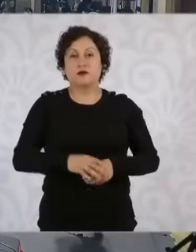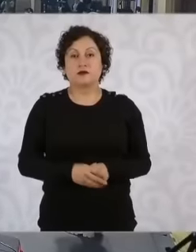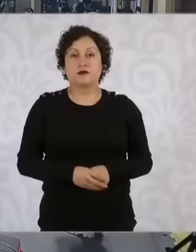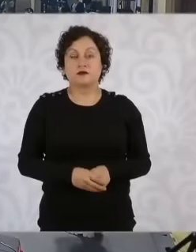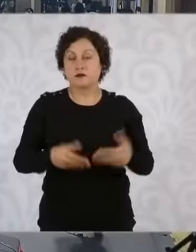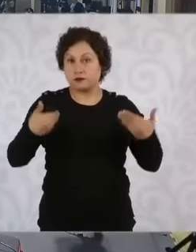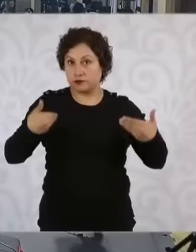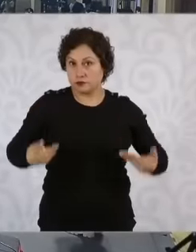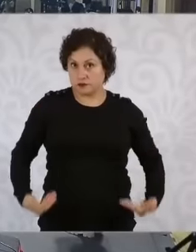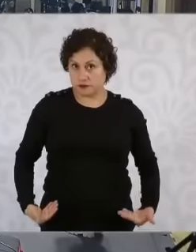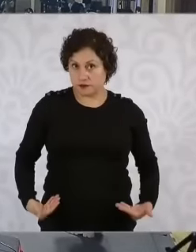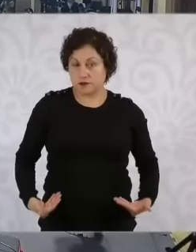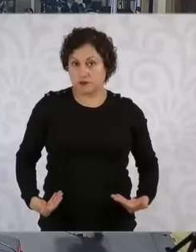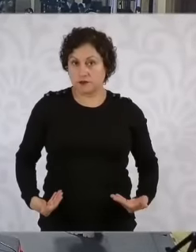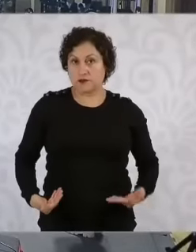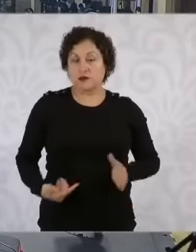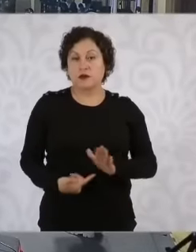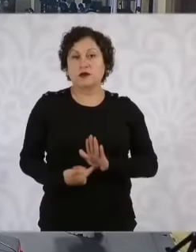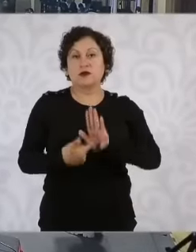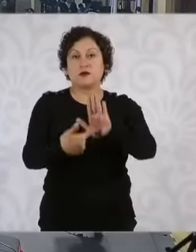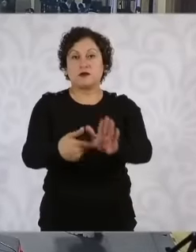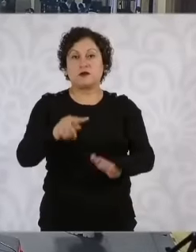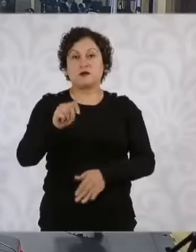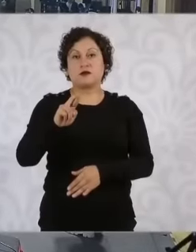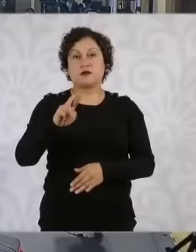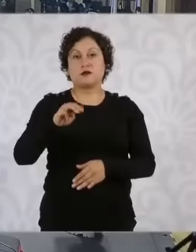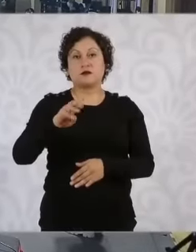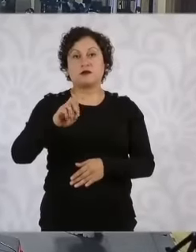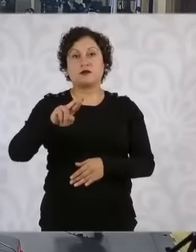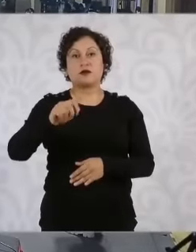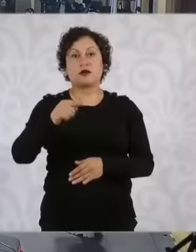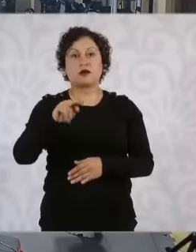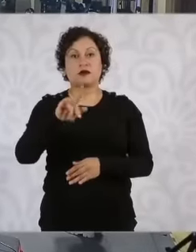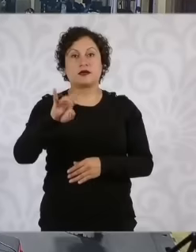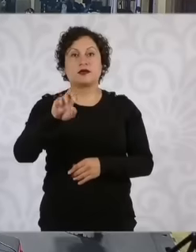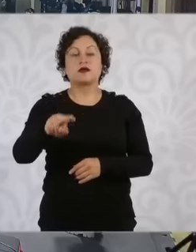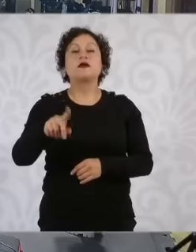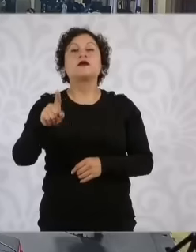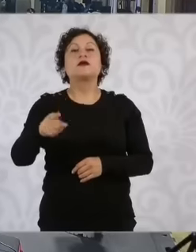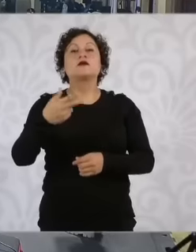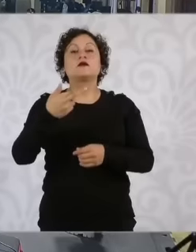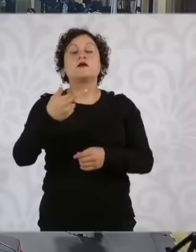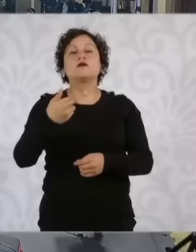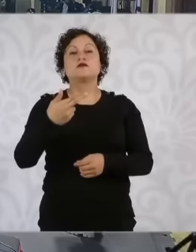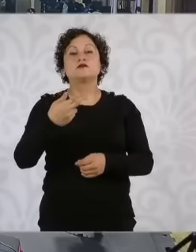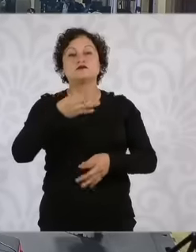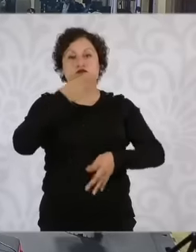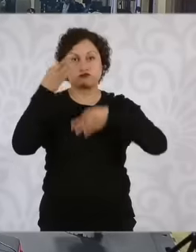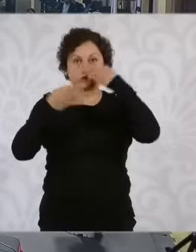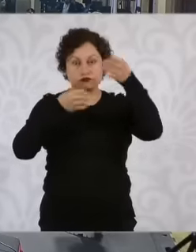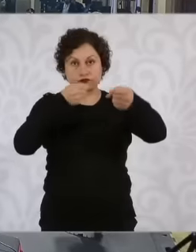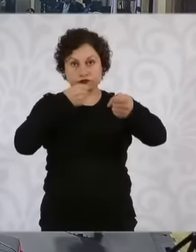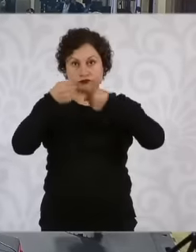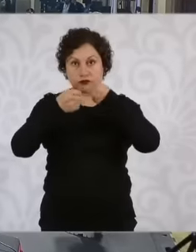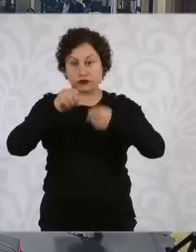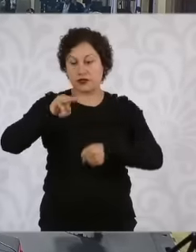introduce myself to you I'm terem Guillén correspondent of the corporate image of the Gulf of Veracruz